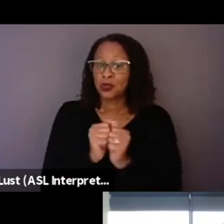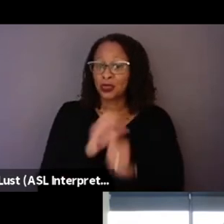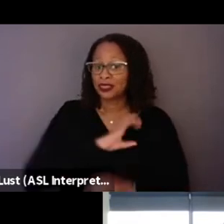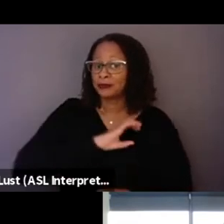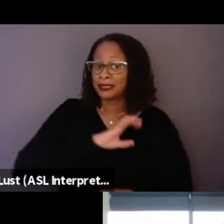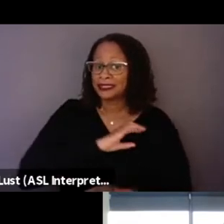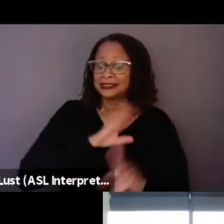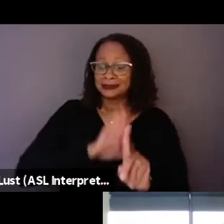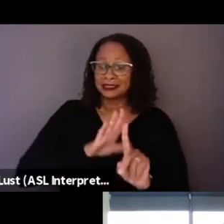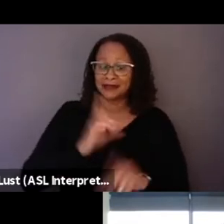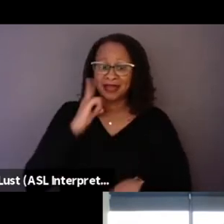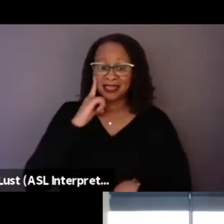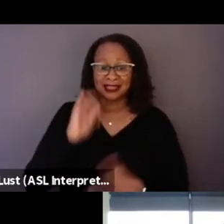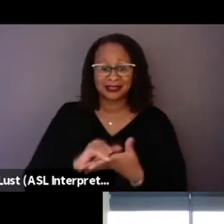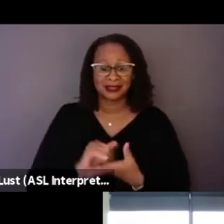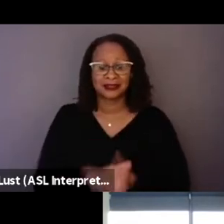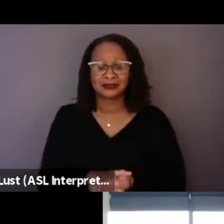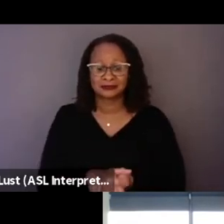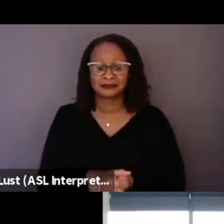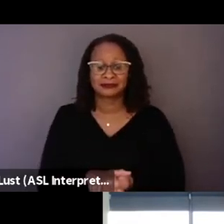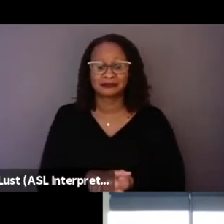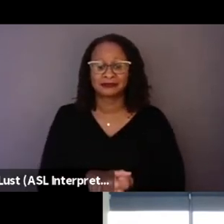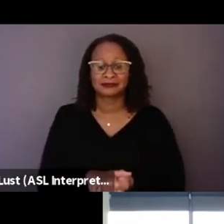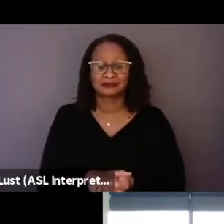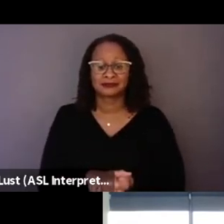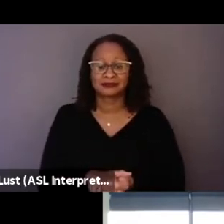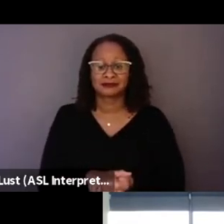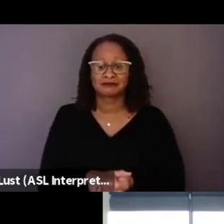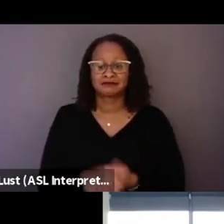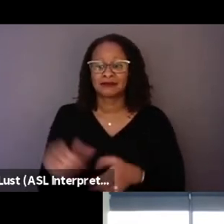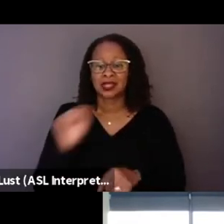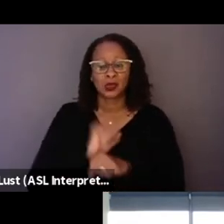I think that it's working on many different levels,